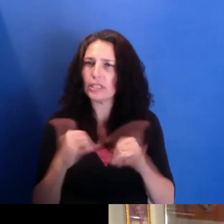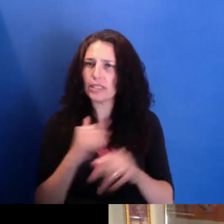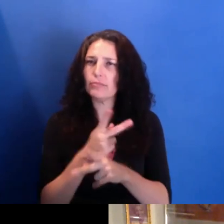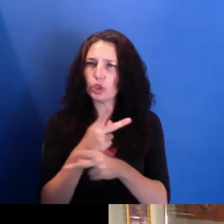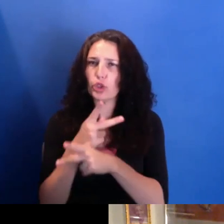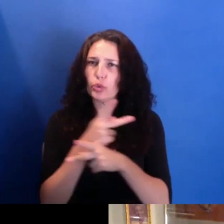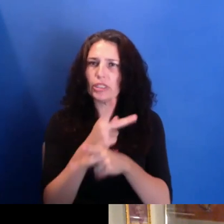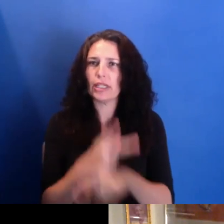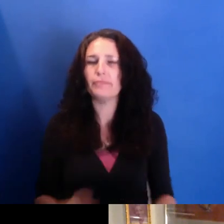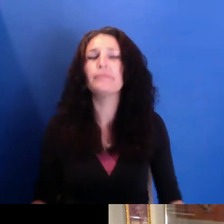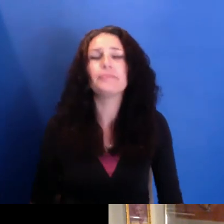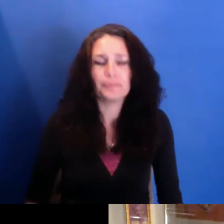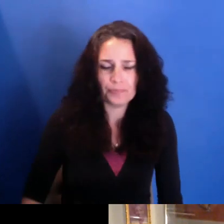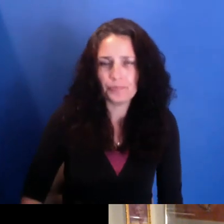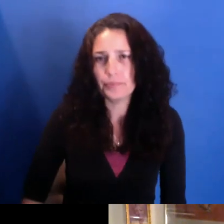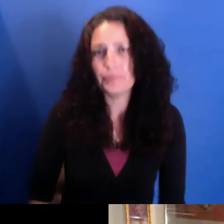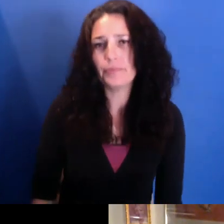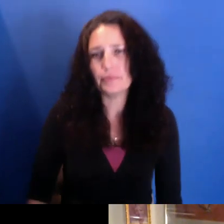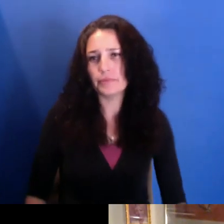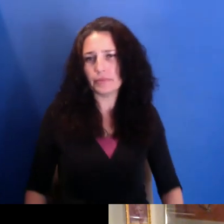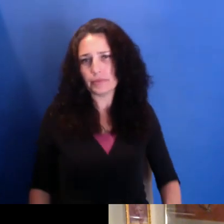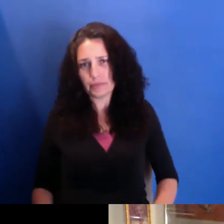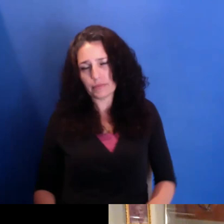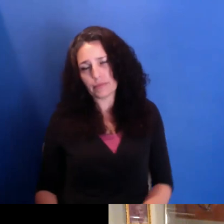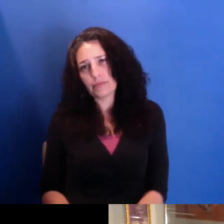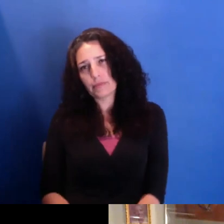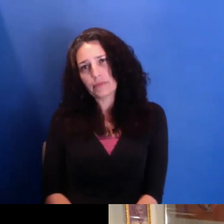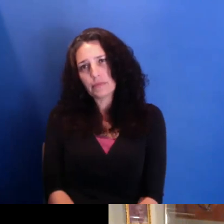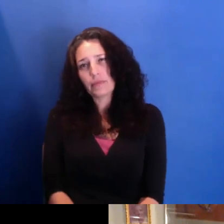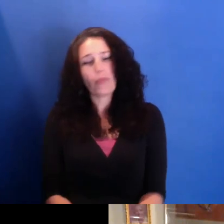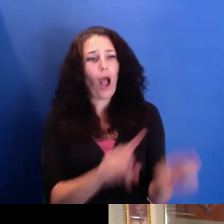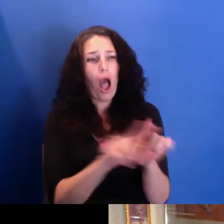Also working on a larger piece that's trying